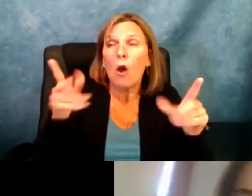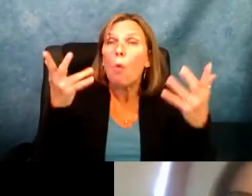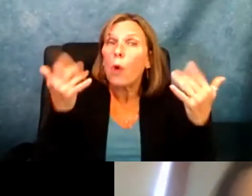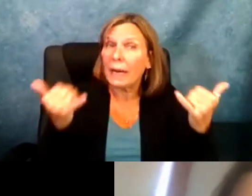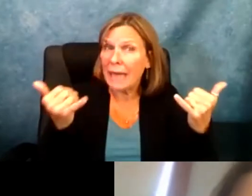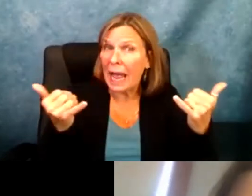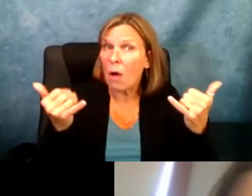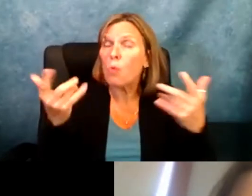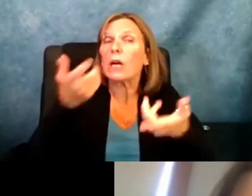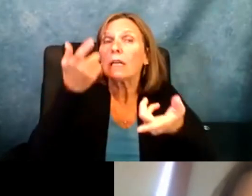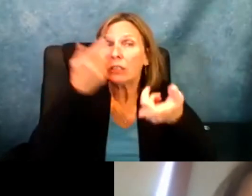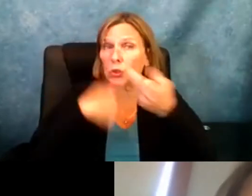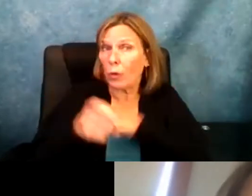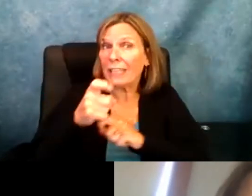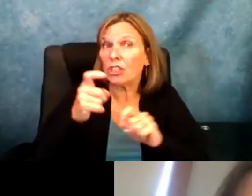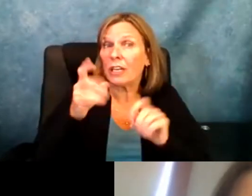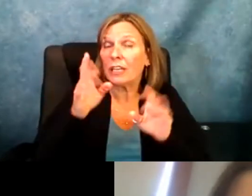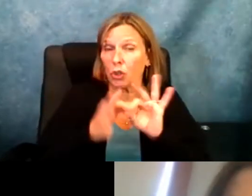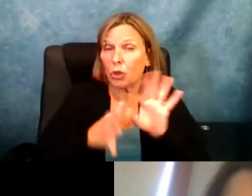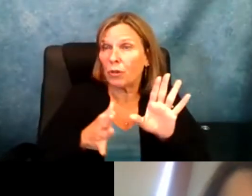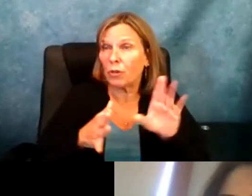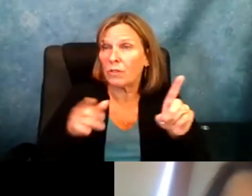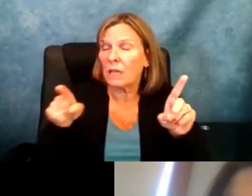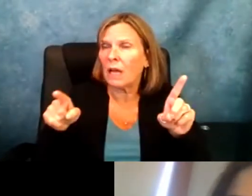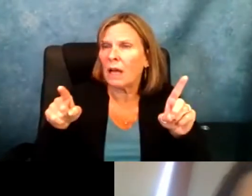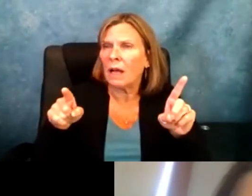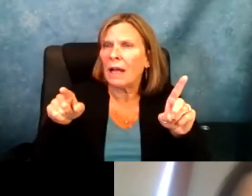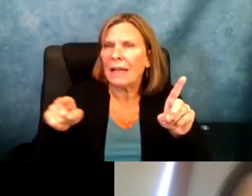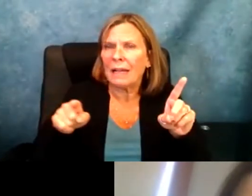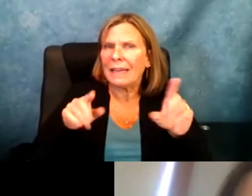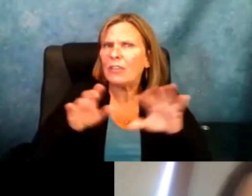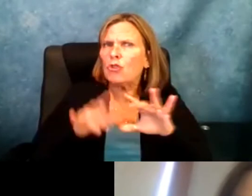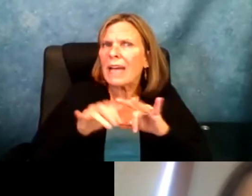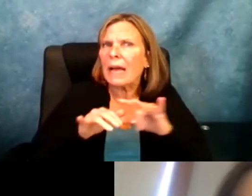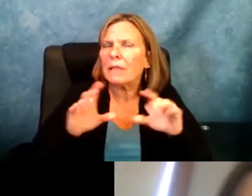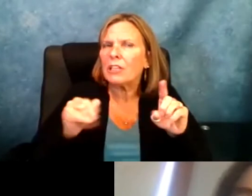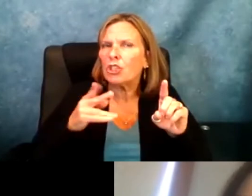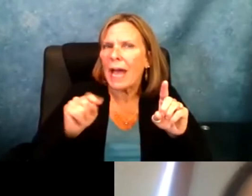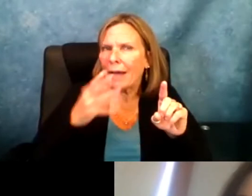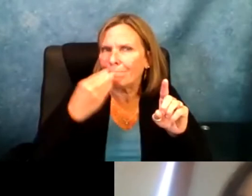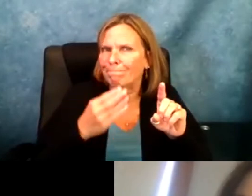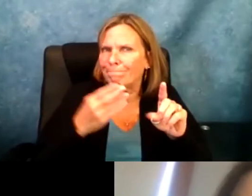touch base on a very interesting point. Having an ally. That is another